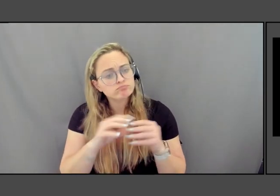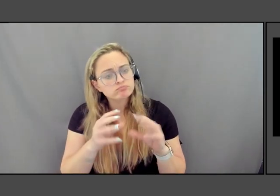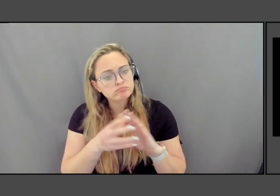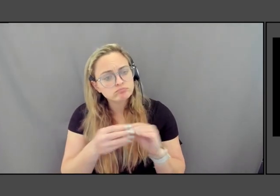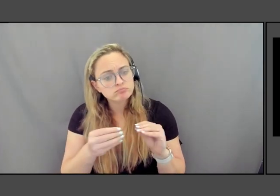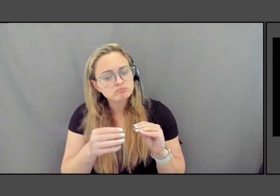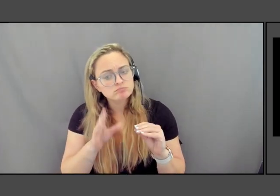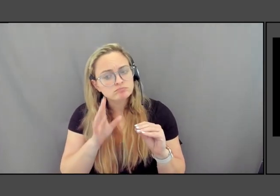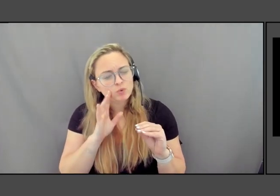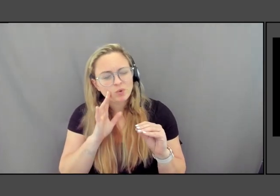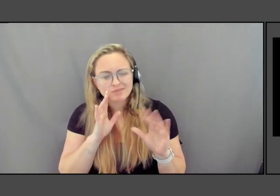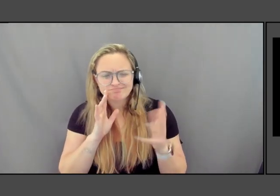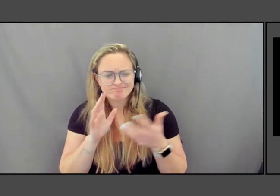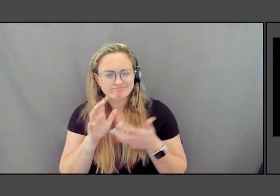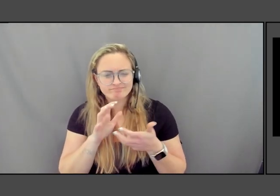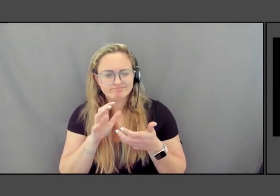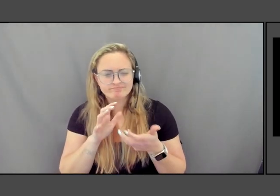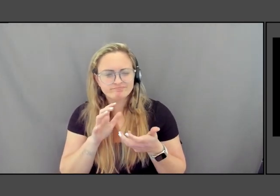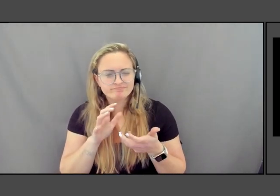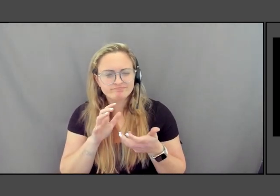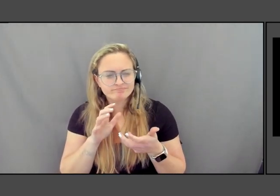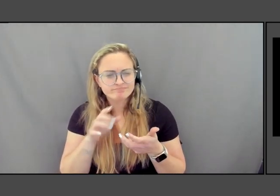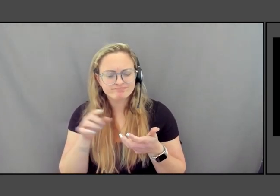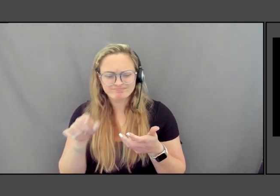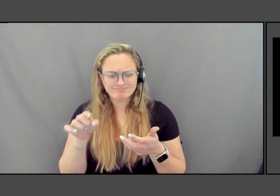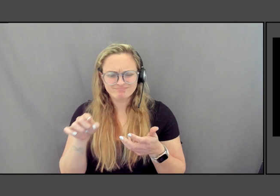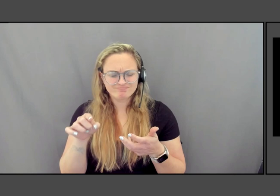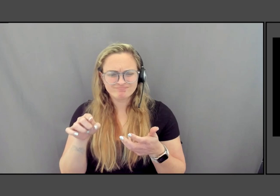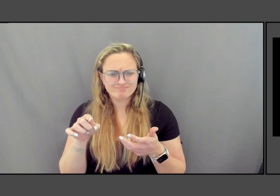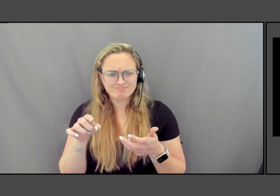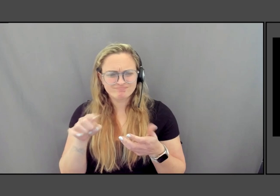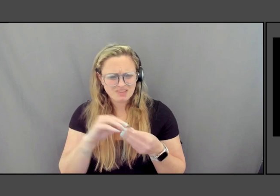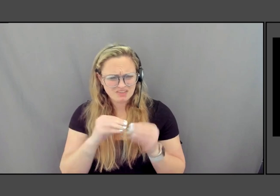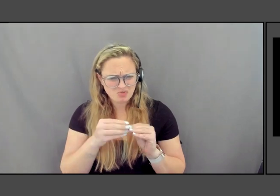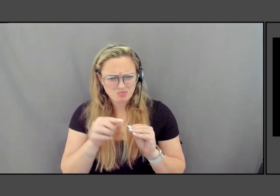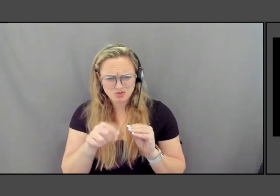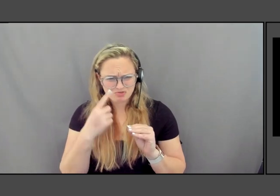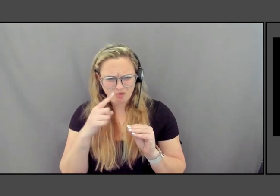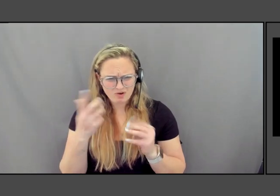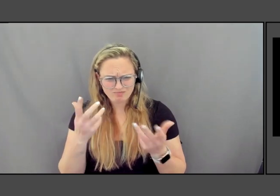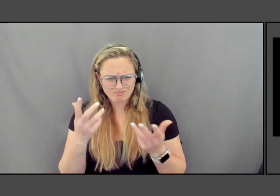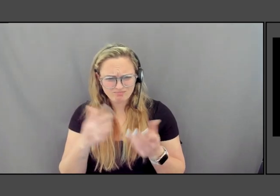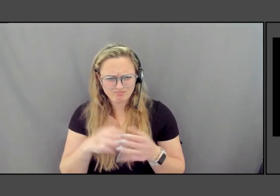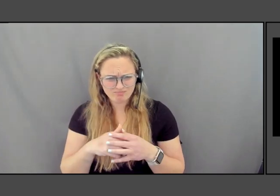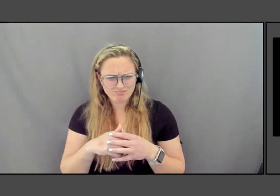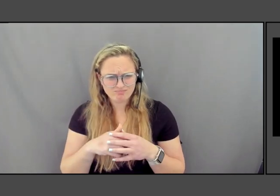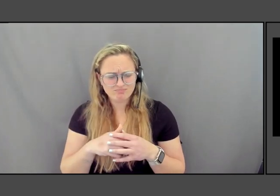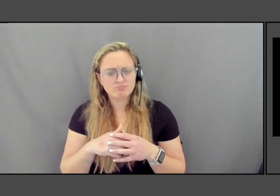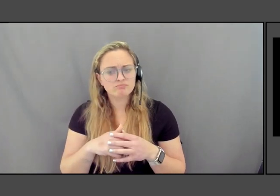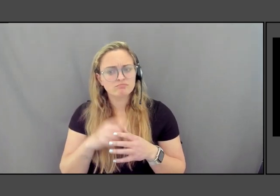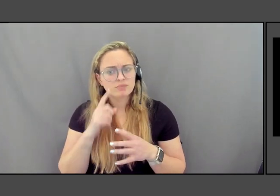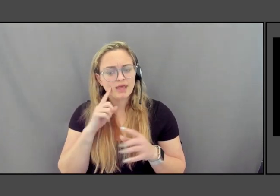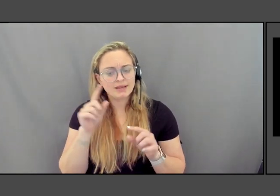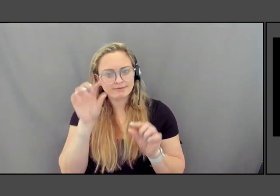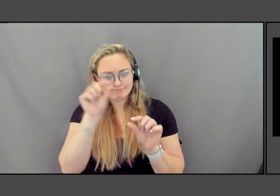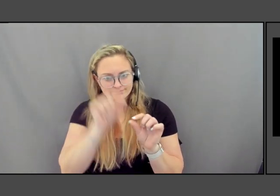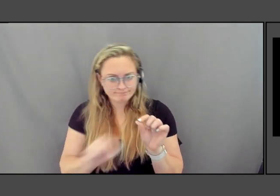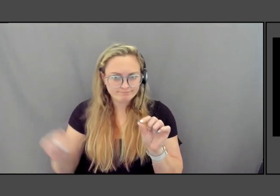It's like, Whoa, what is this spiral of numbers? And it's also a spiral because again, it marks the beginning. But of course there is no end.